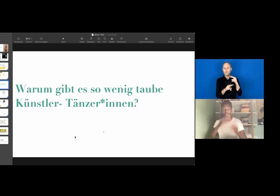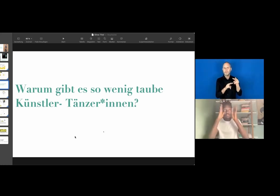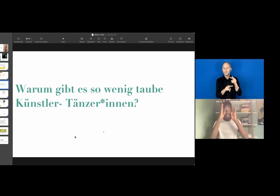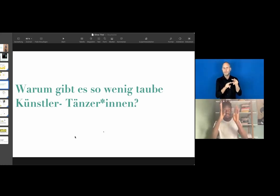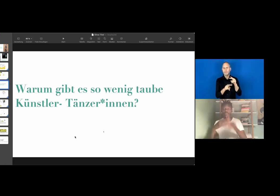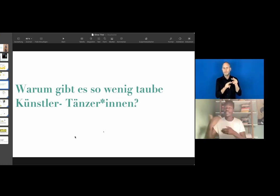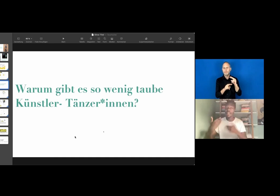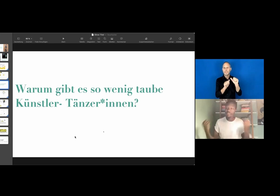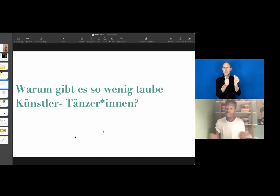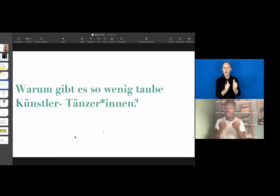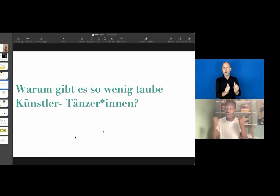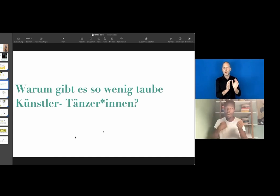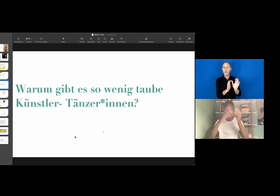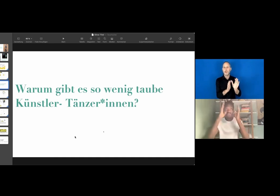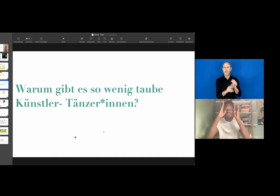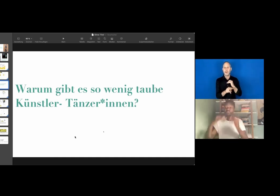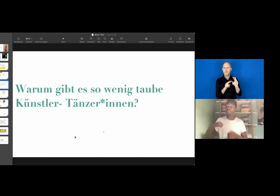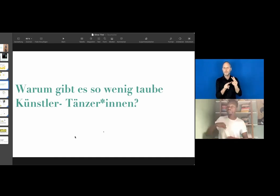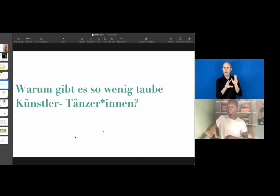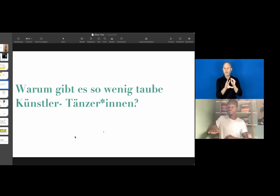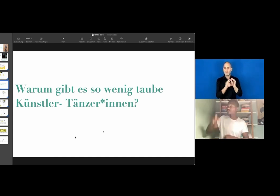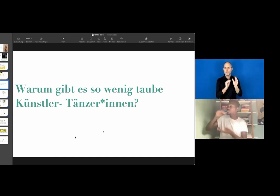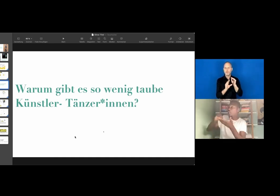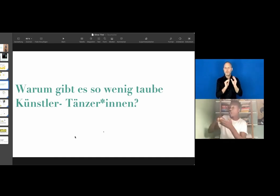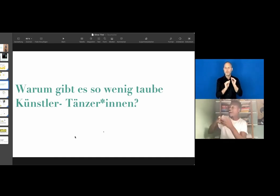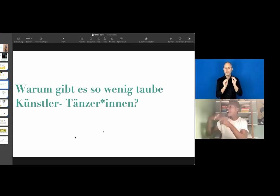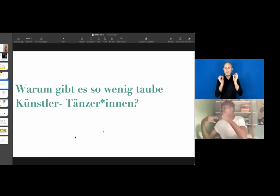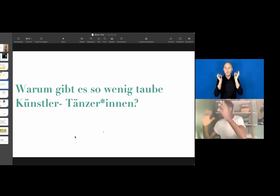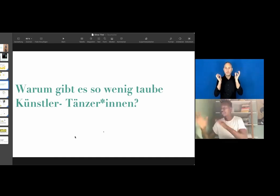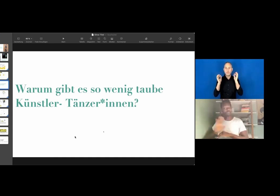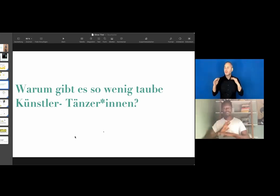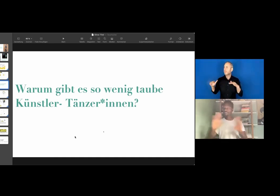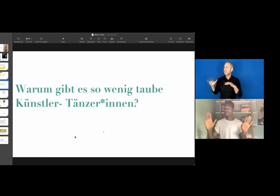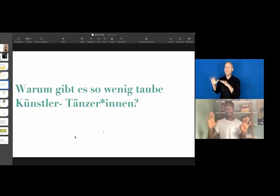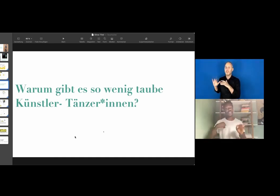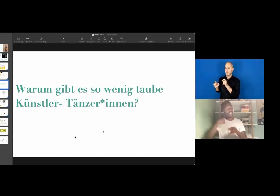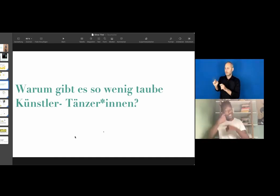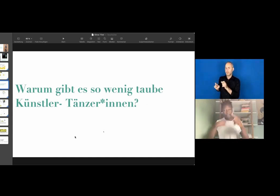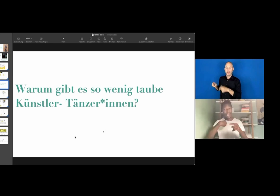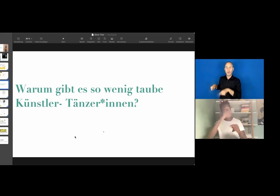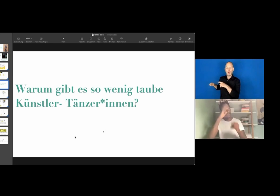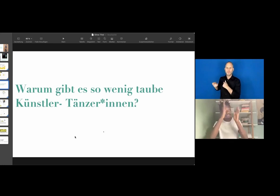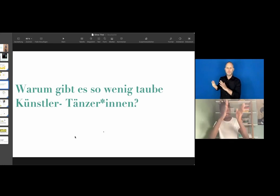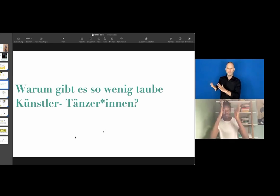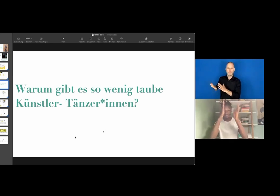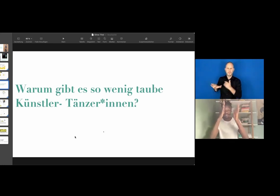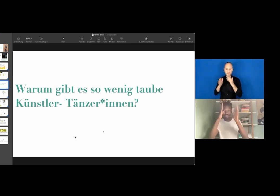is visually perceive your style and learn from it." I don't need all this chatter next to it.